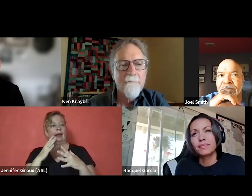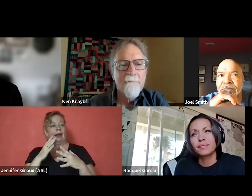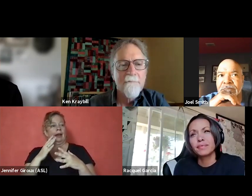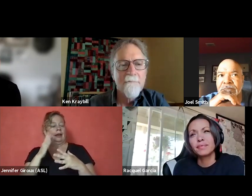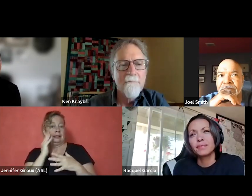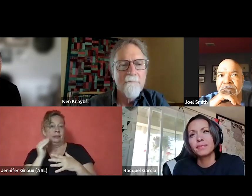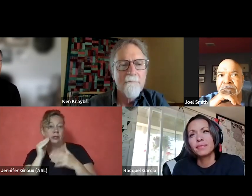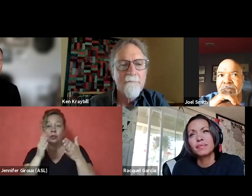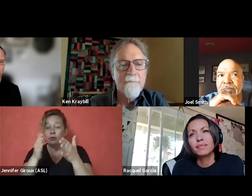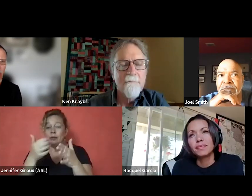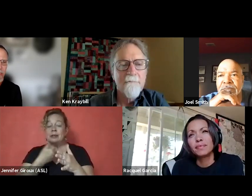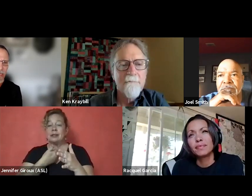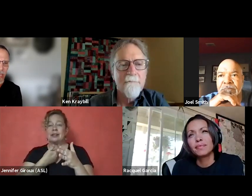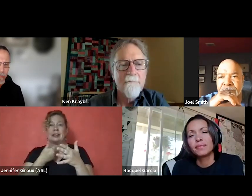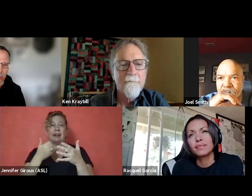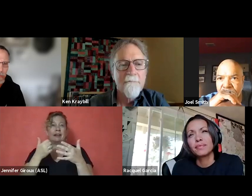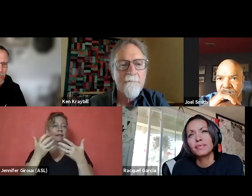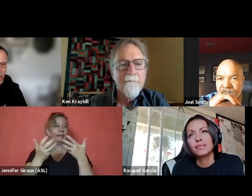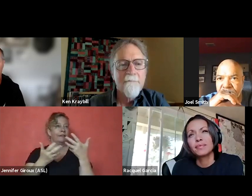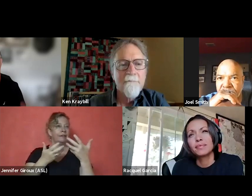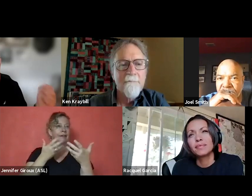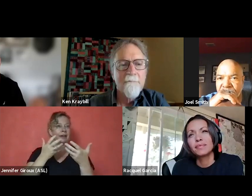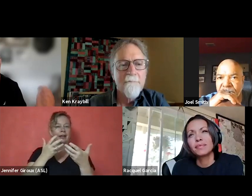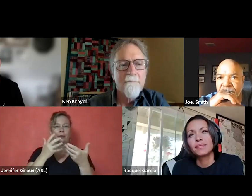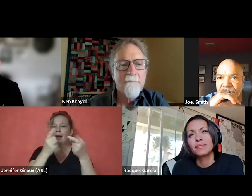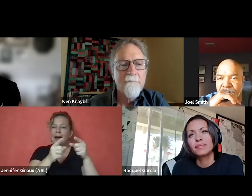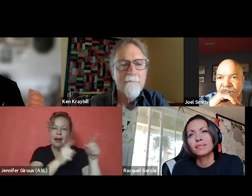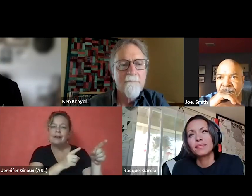and what that was like, and people, we were all just engaging